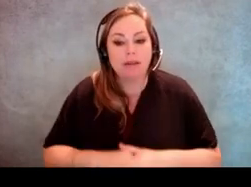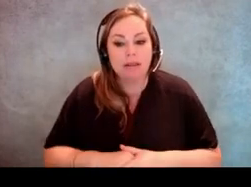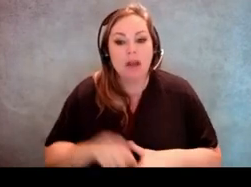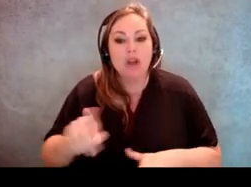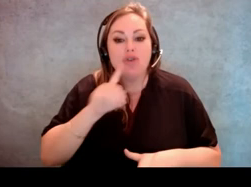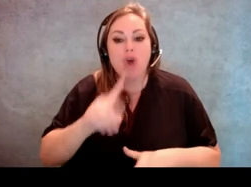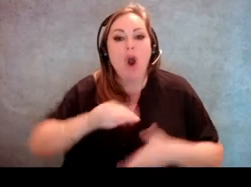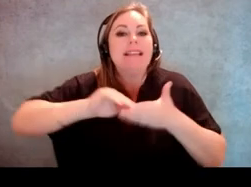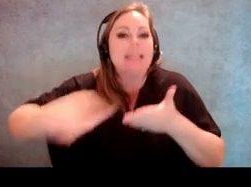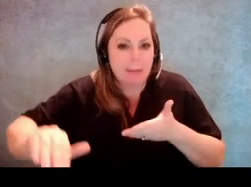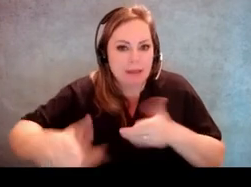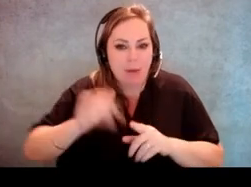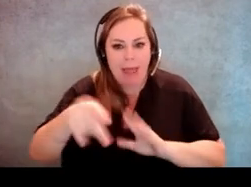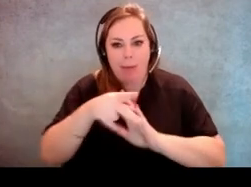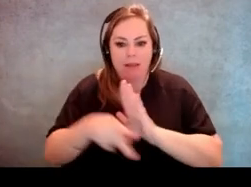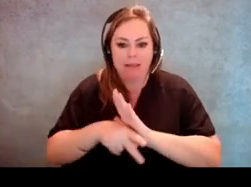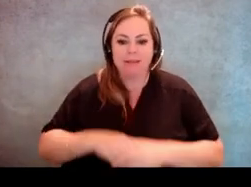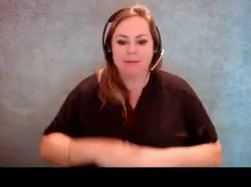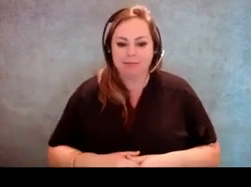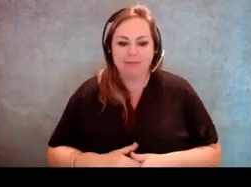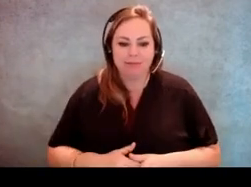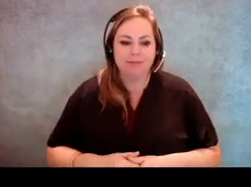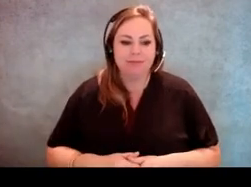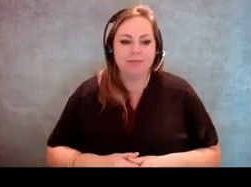[Molly Broadway] Yes, you are exempt. Curbside voting.